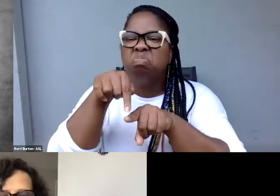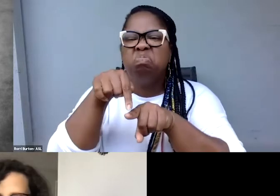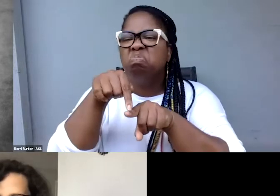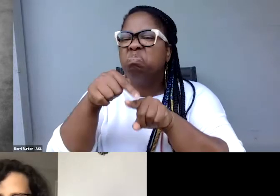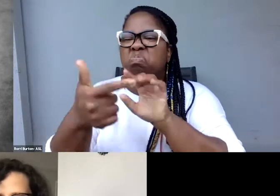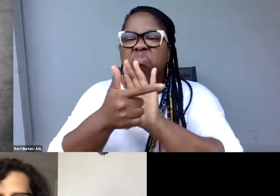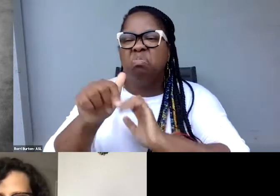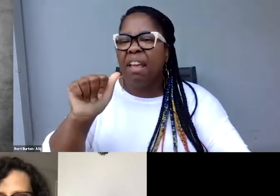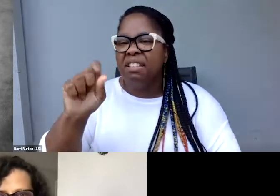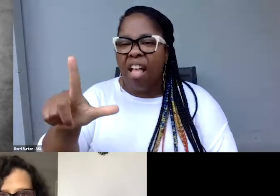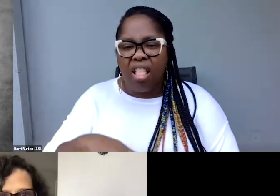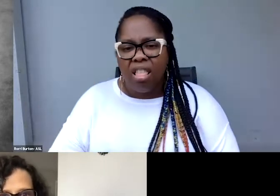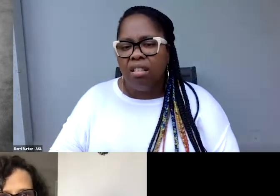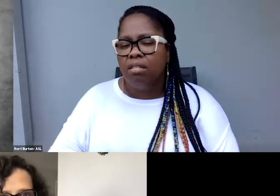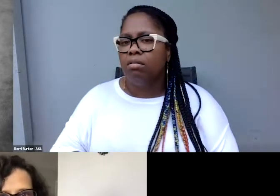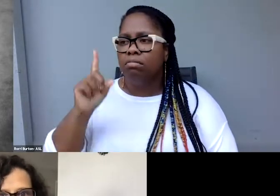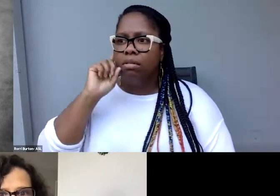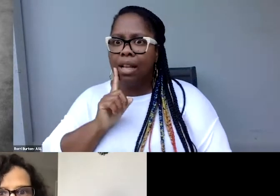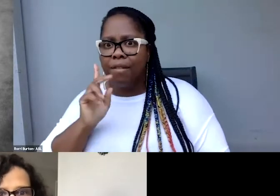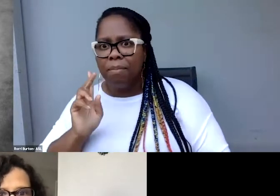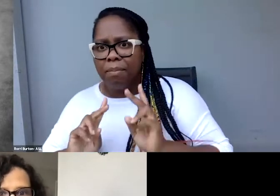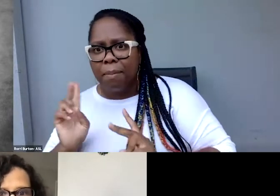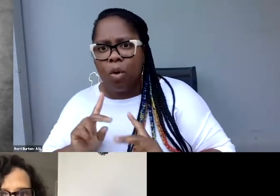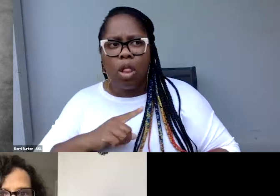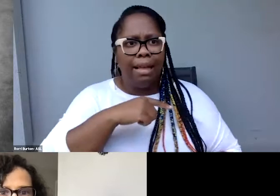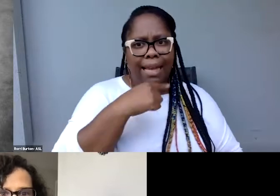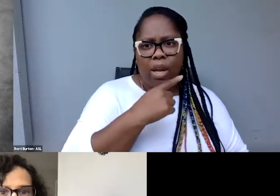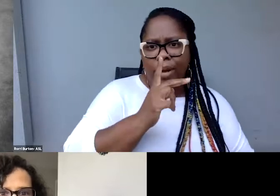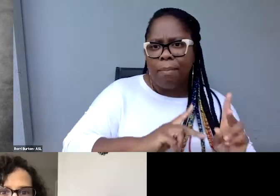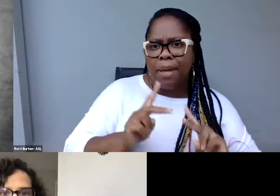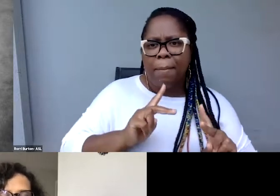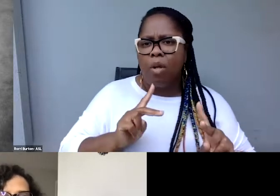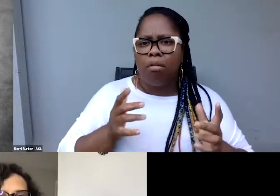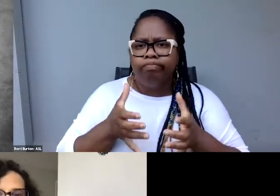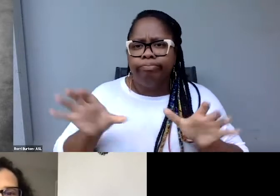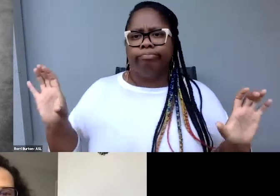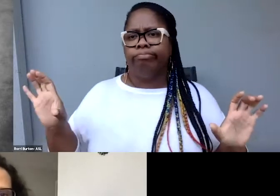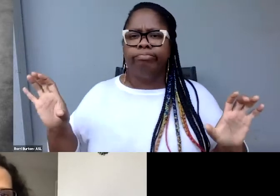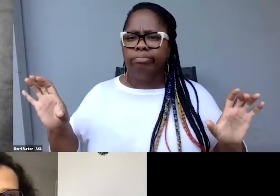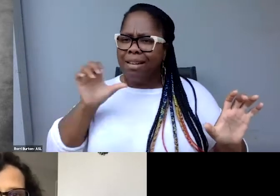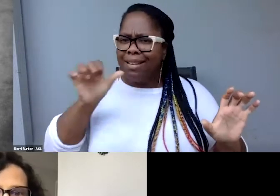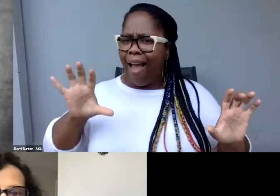and deaf people and hearing people not being together. That's where this comes from.